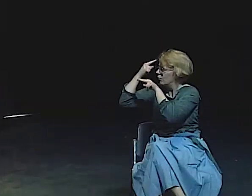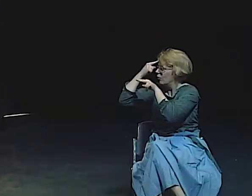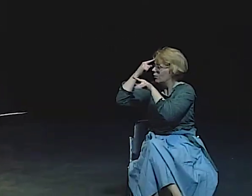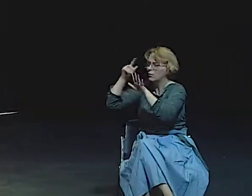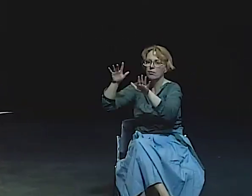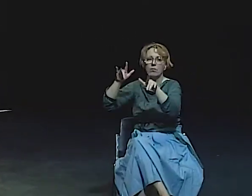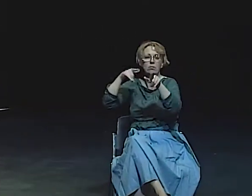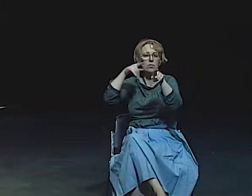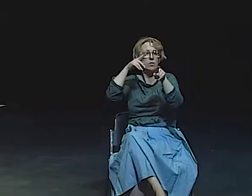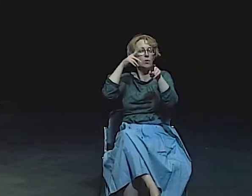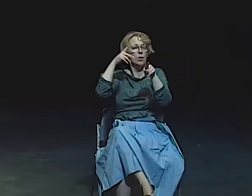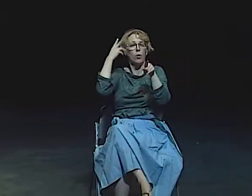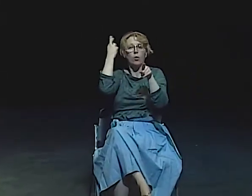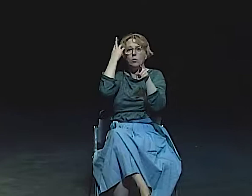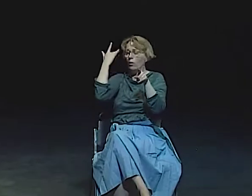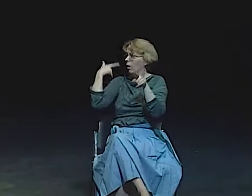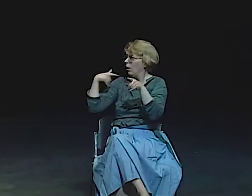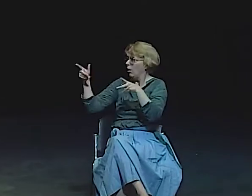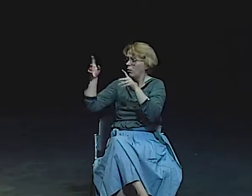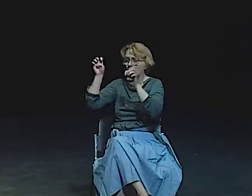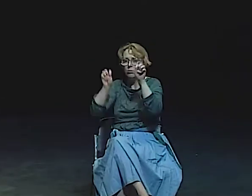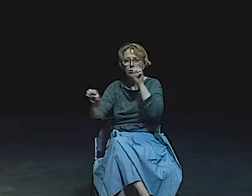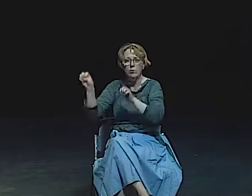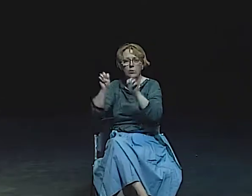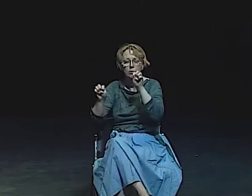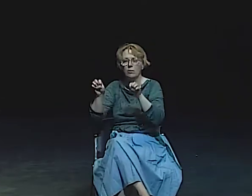I WOULD LIKE TO ADD ONE MORE THING BEFORE I FORGET.